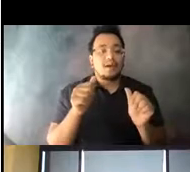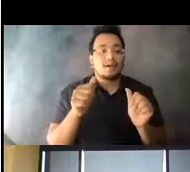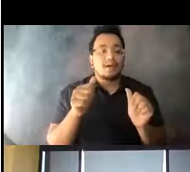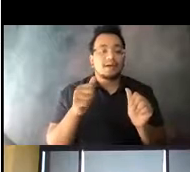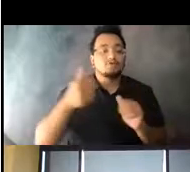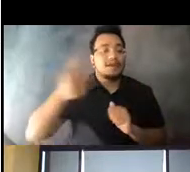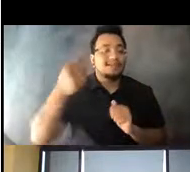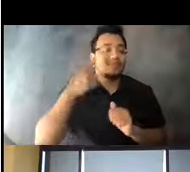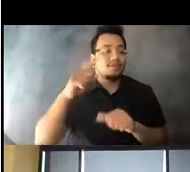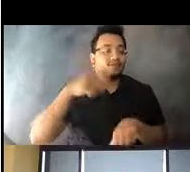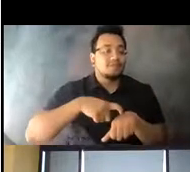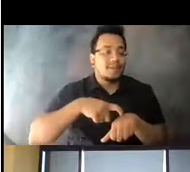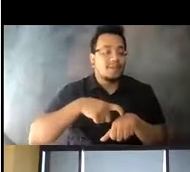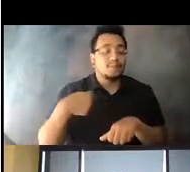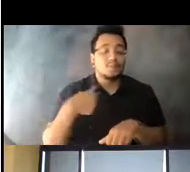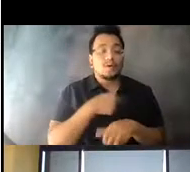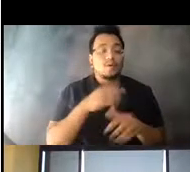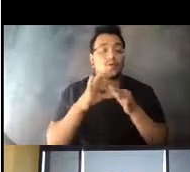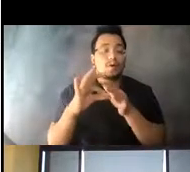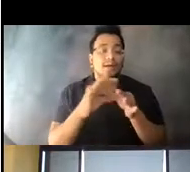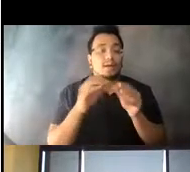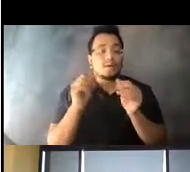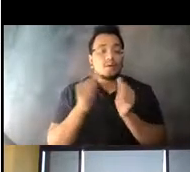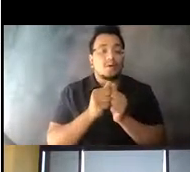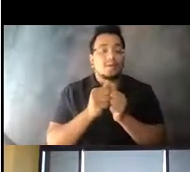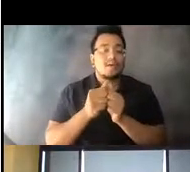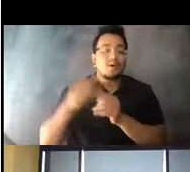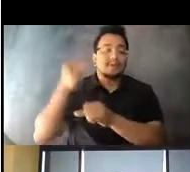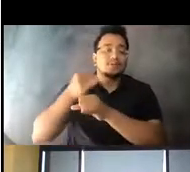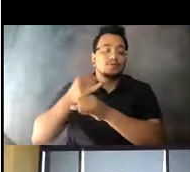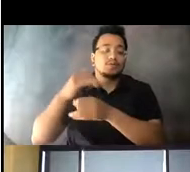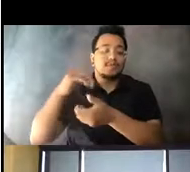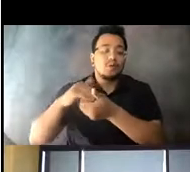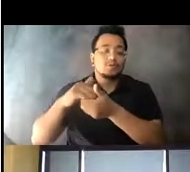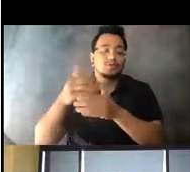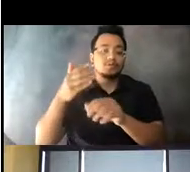14:45:17 We are coordinating this effort with our institutional partners to increase transit use.